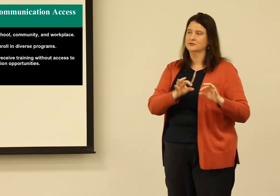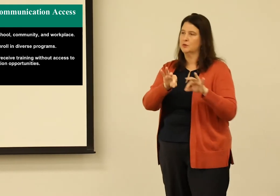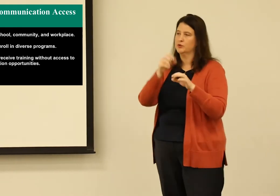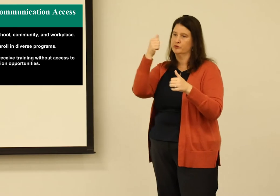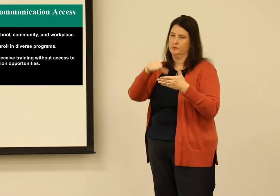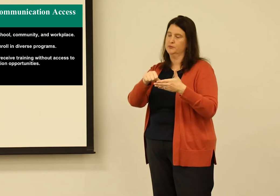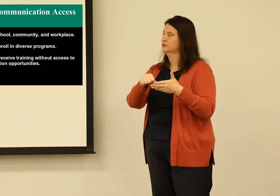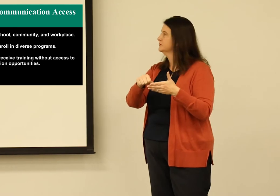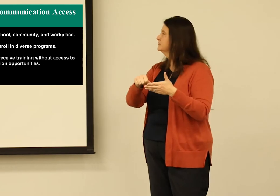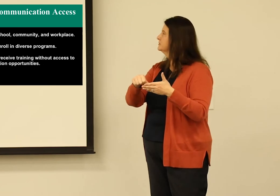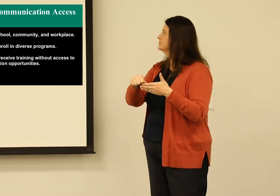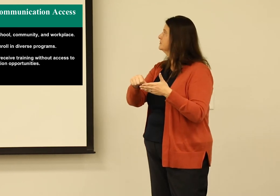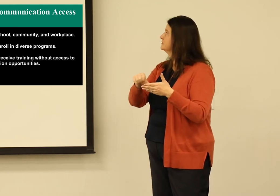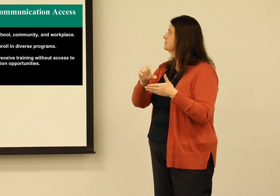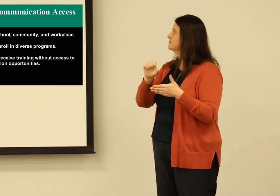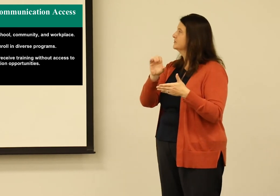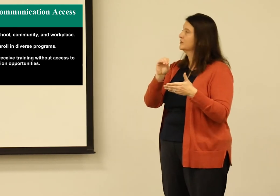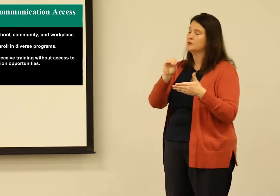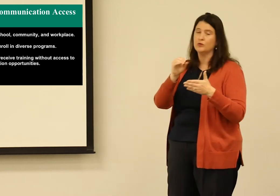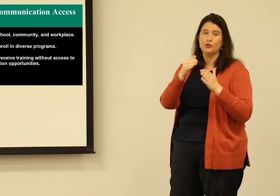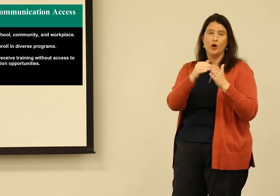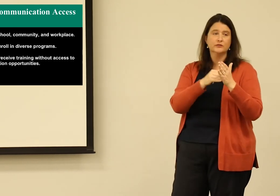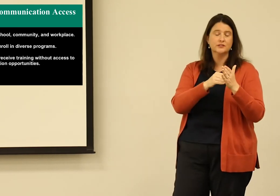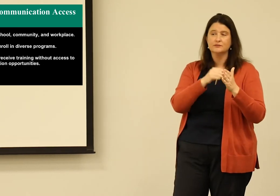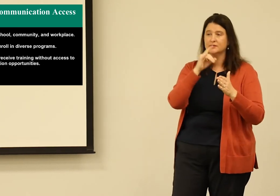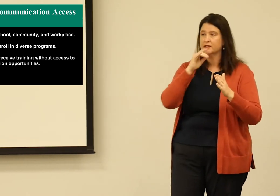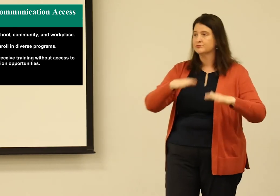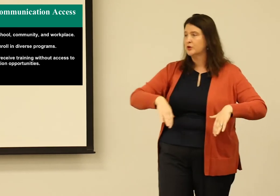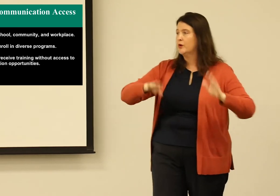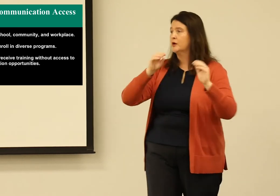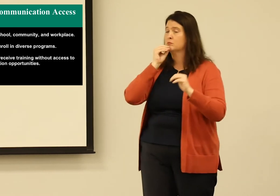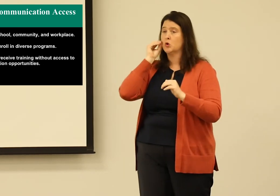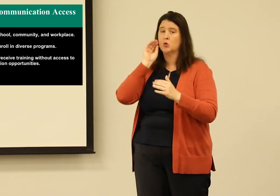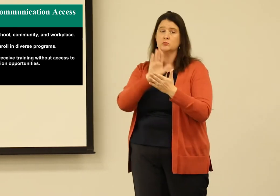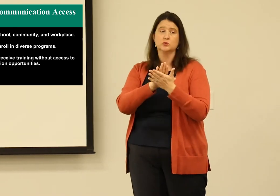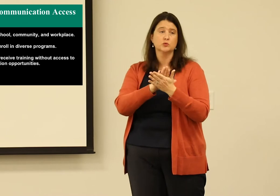can always happen through an interpreter, and it can, but direct communication is very important to remember.